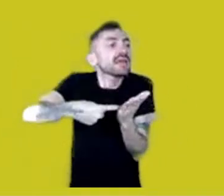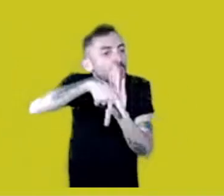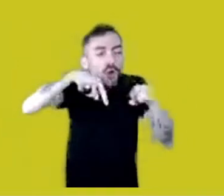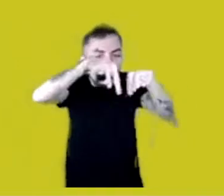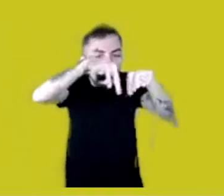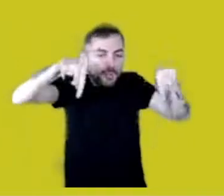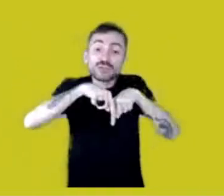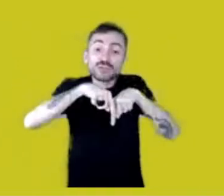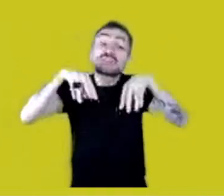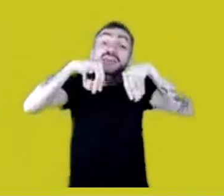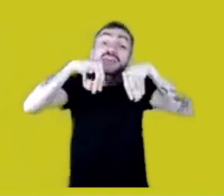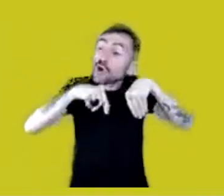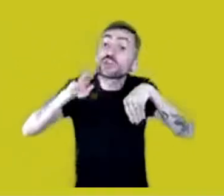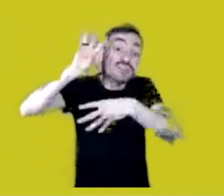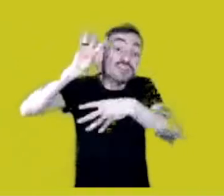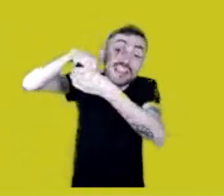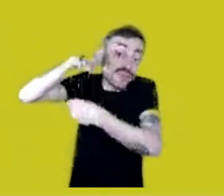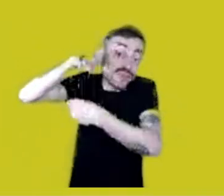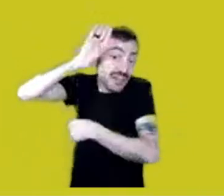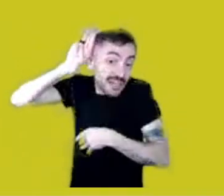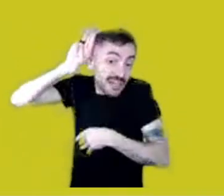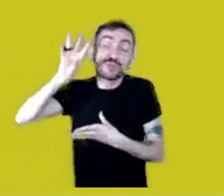cultural territories. We’re thankful for the opportunity,